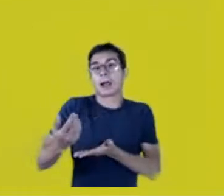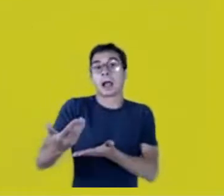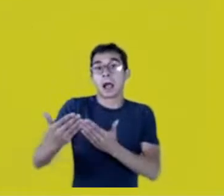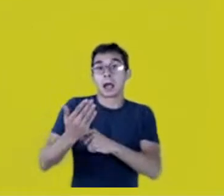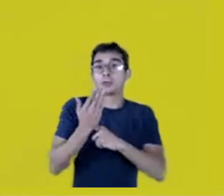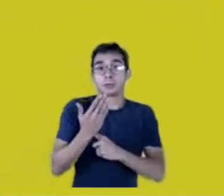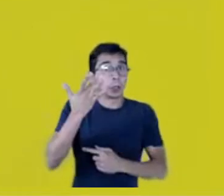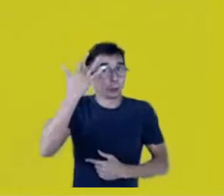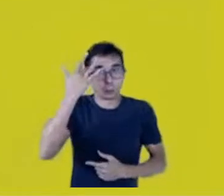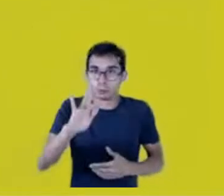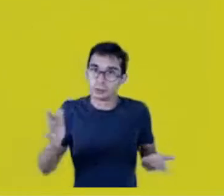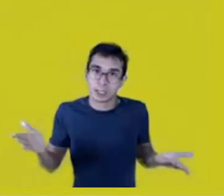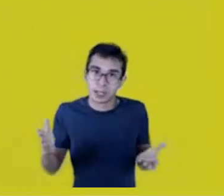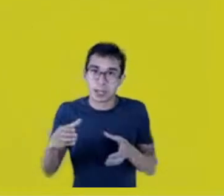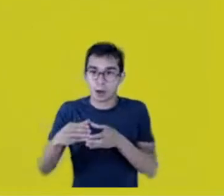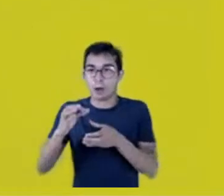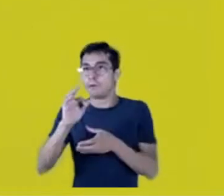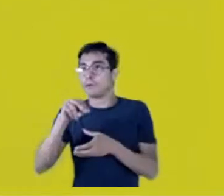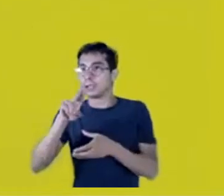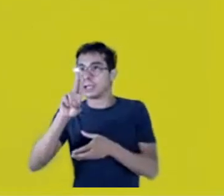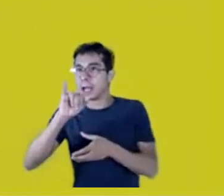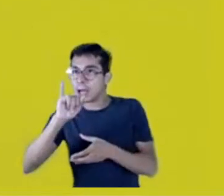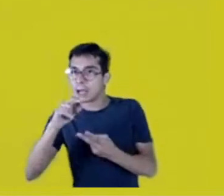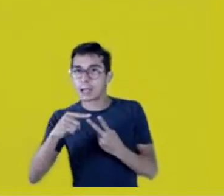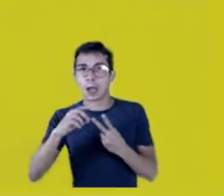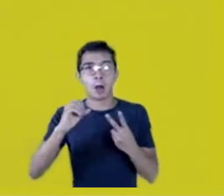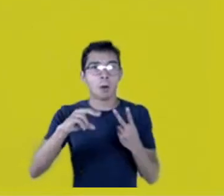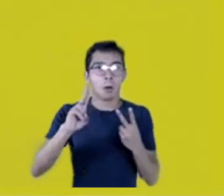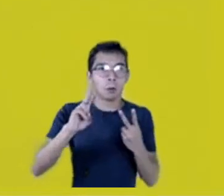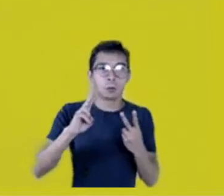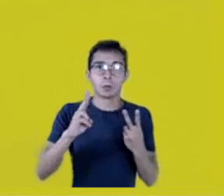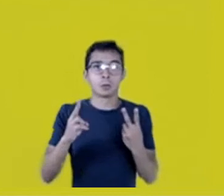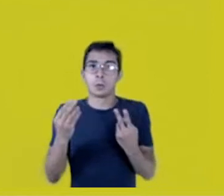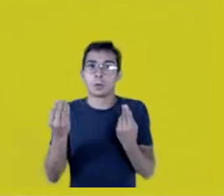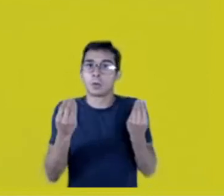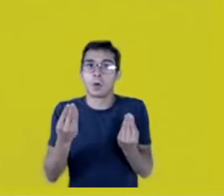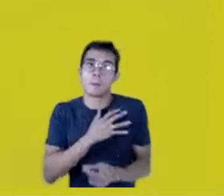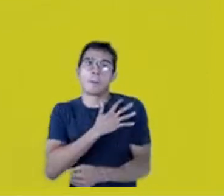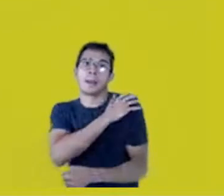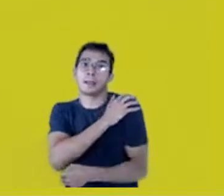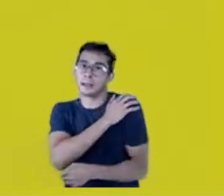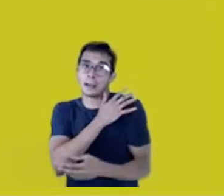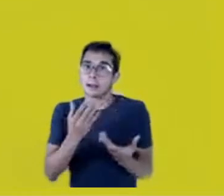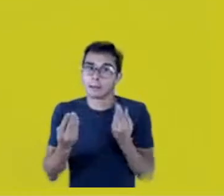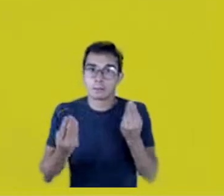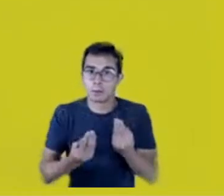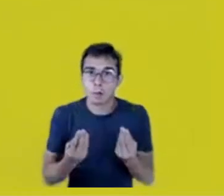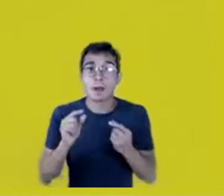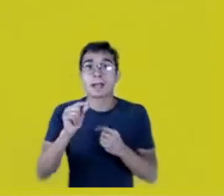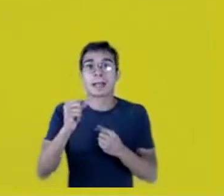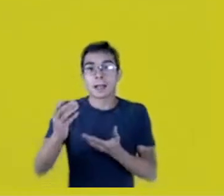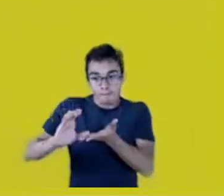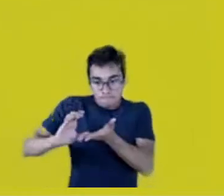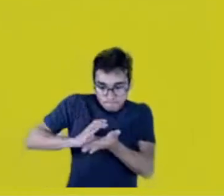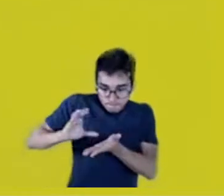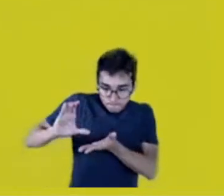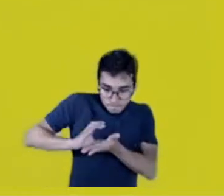where I’m gonna find the money to give back the knowledge I’m studying